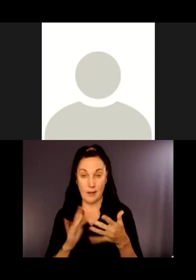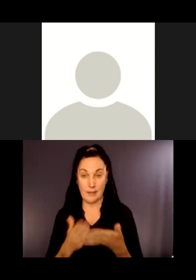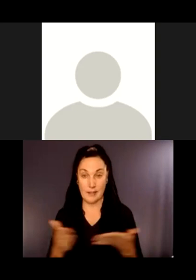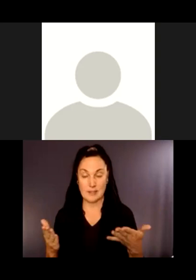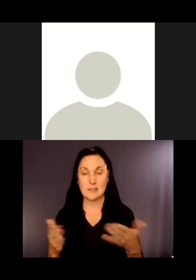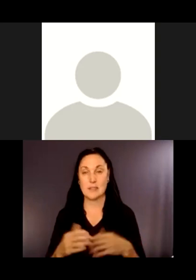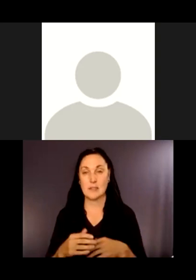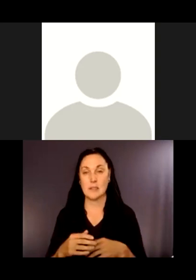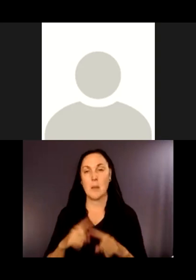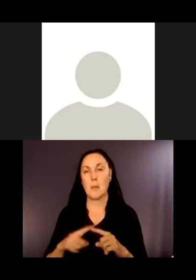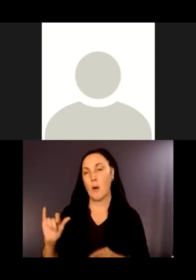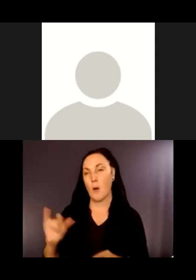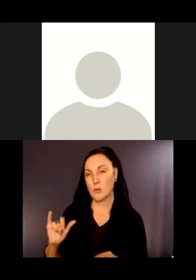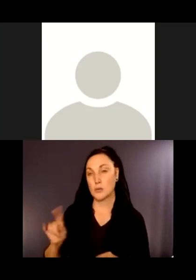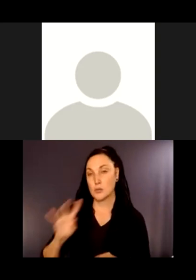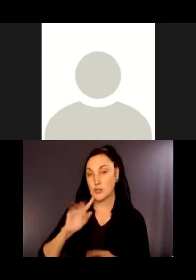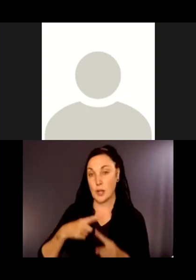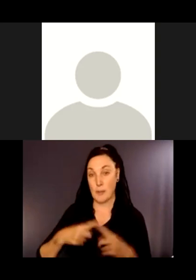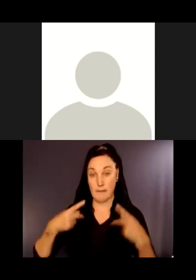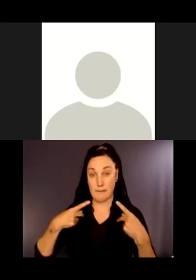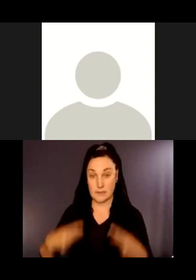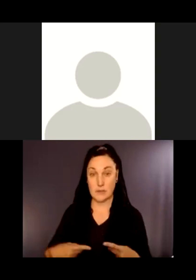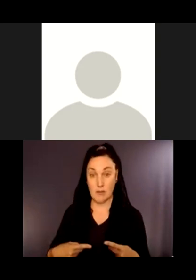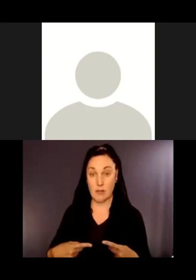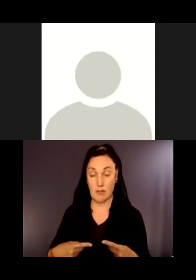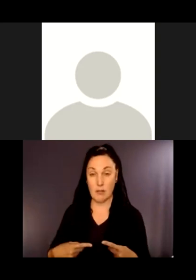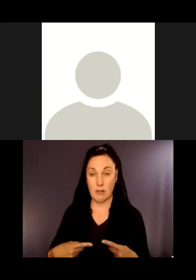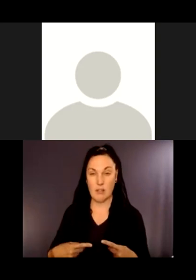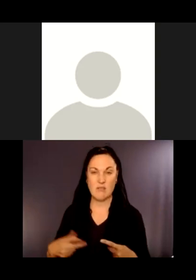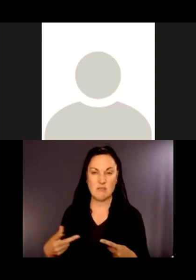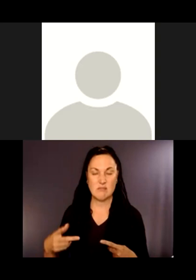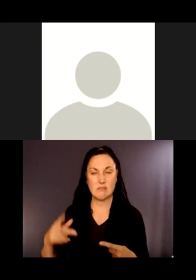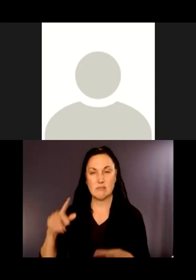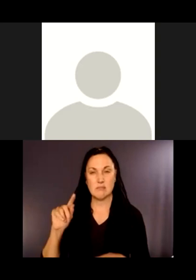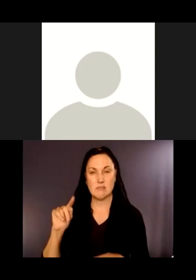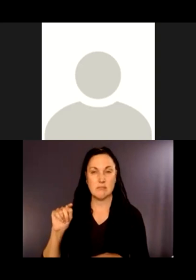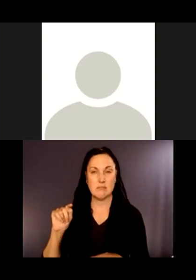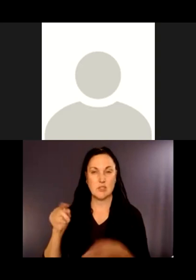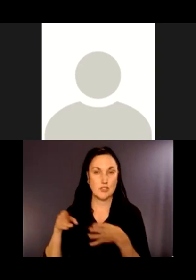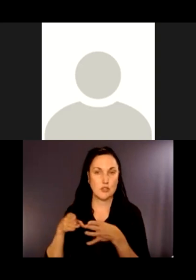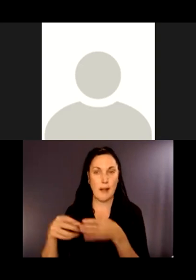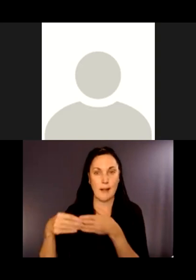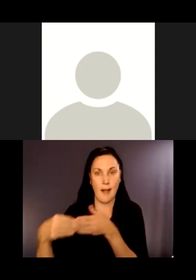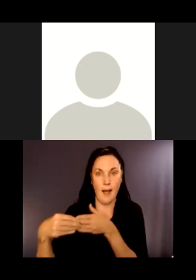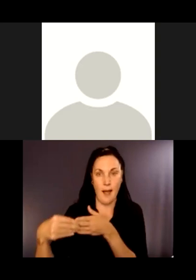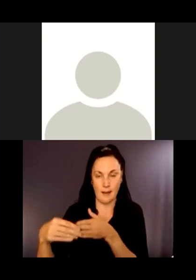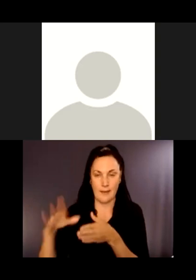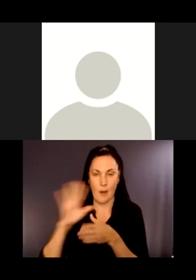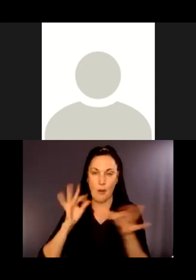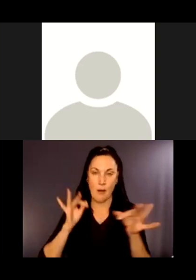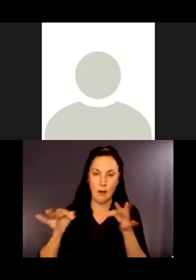but she also talked about physical kind of trail guides that tell you about what's coming up and give you an